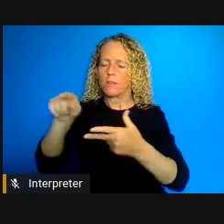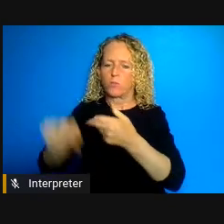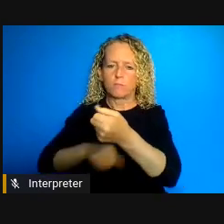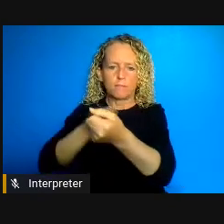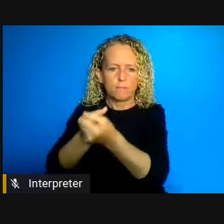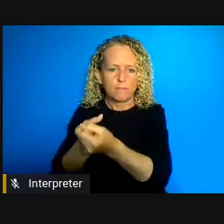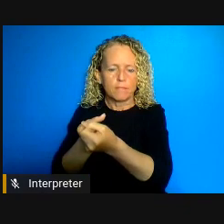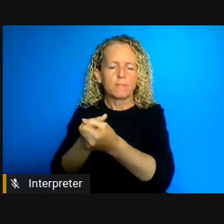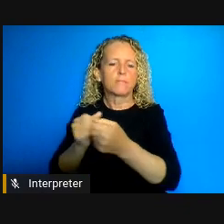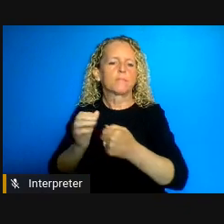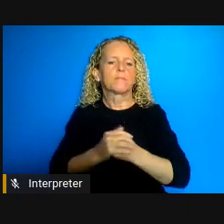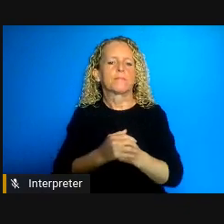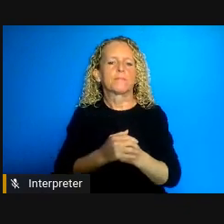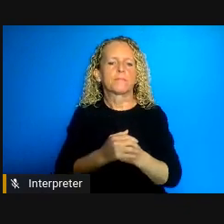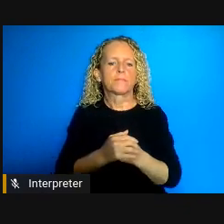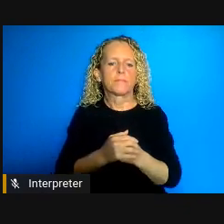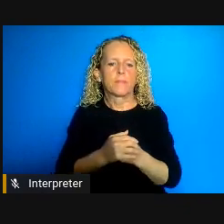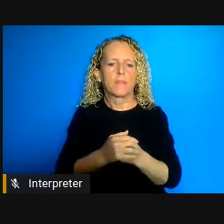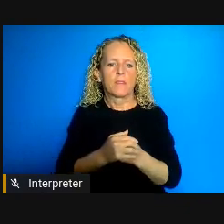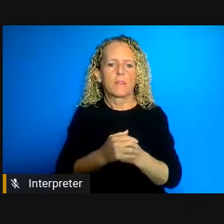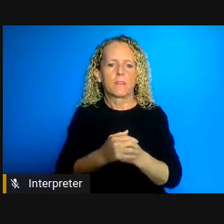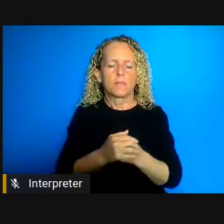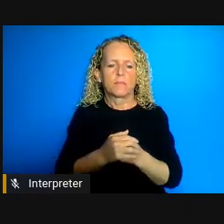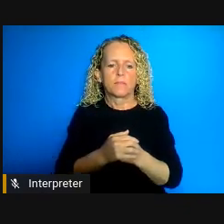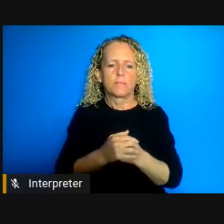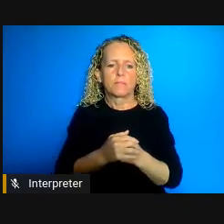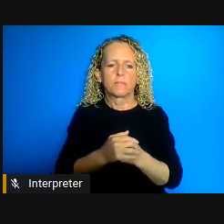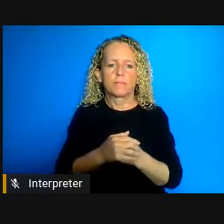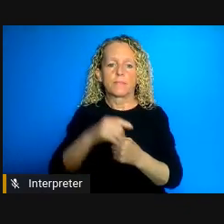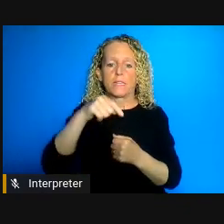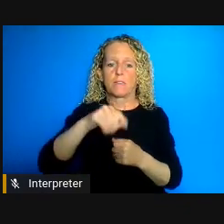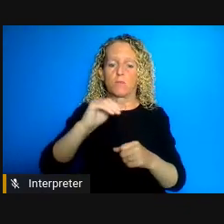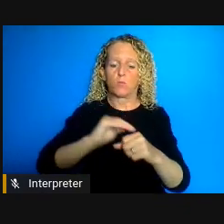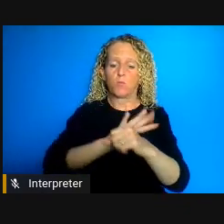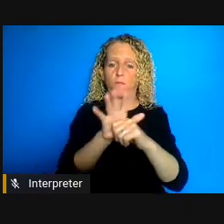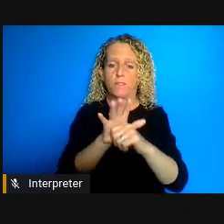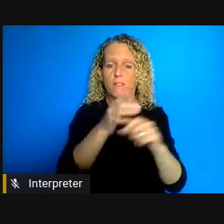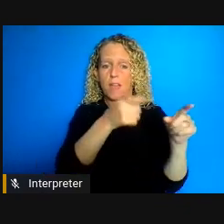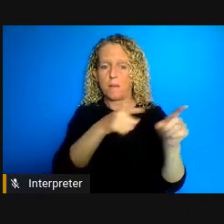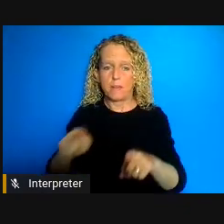conditions and and in a time of COVID-19 there's even more pressures that make